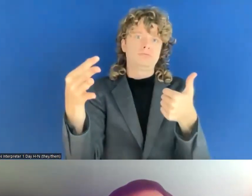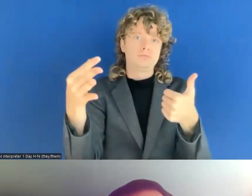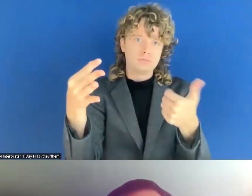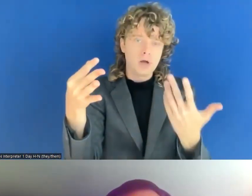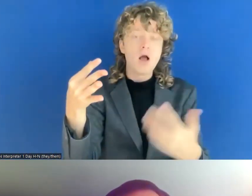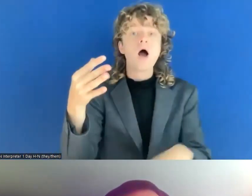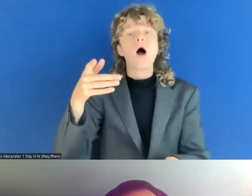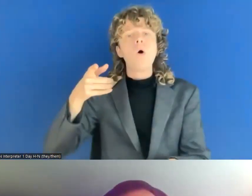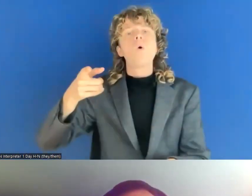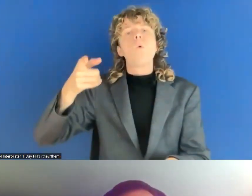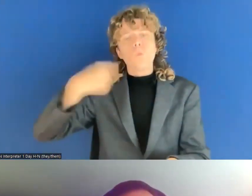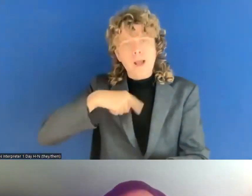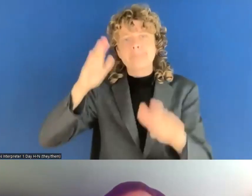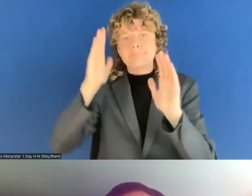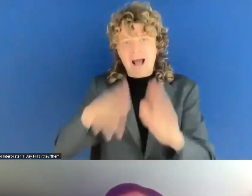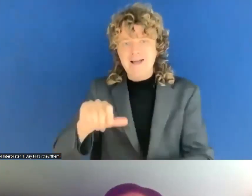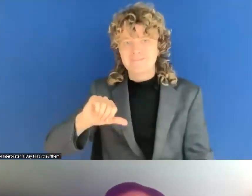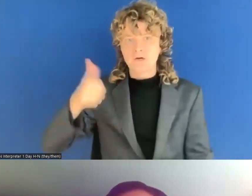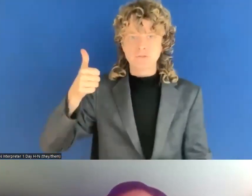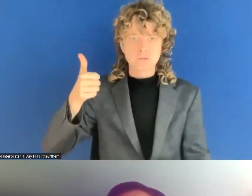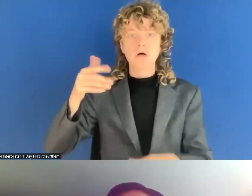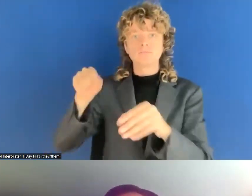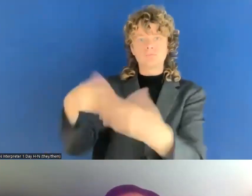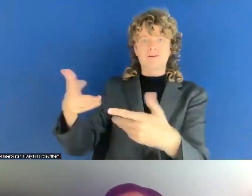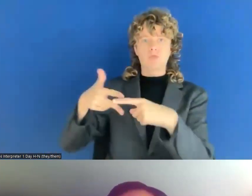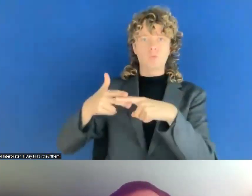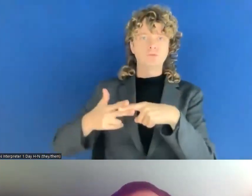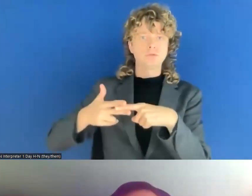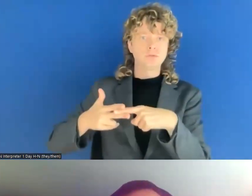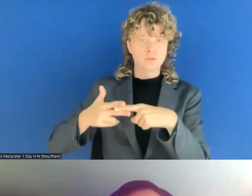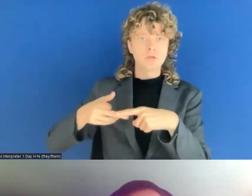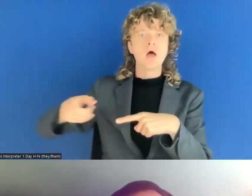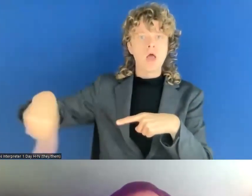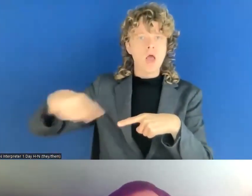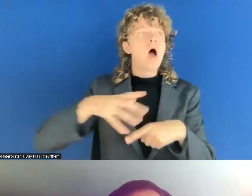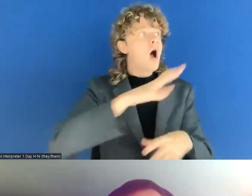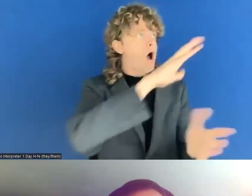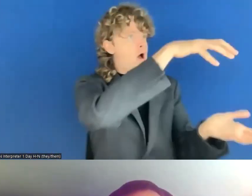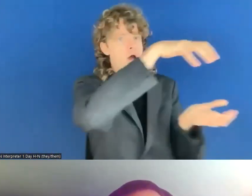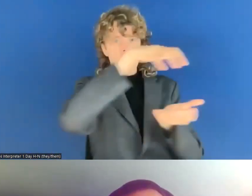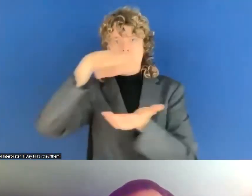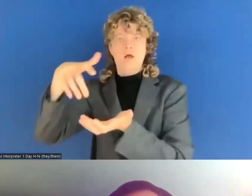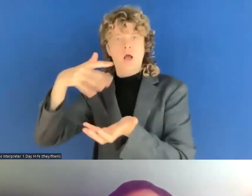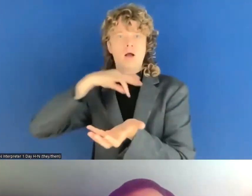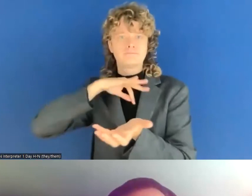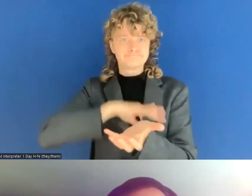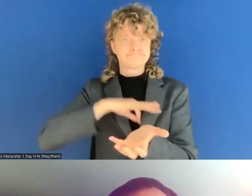So just making like an open call to come and get involved, spend your two days testing